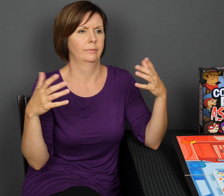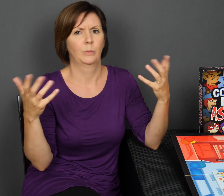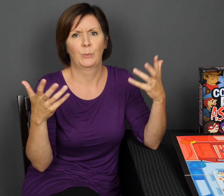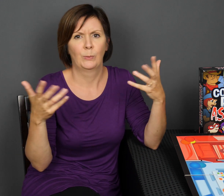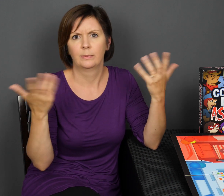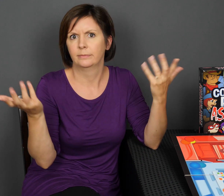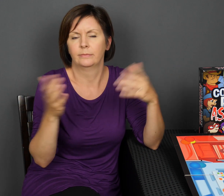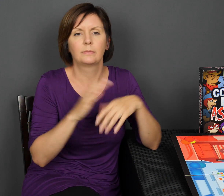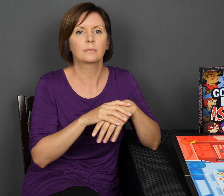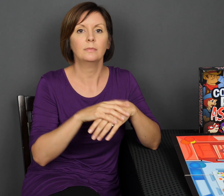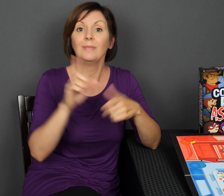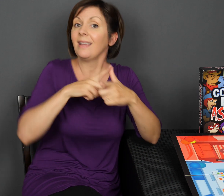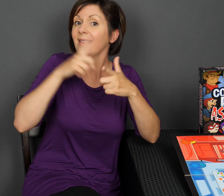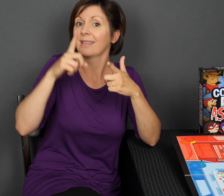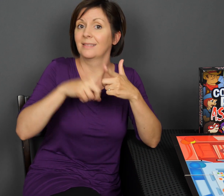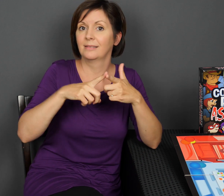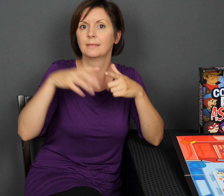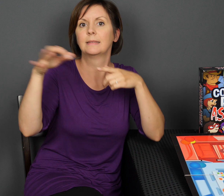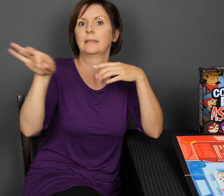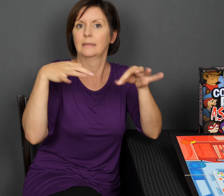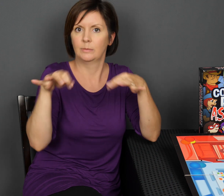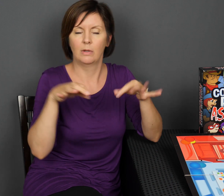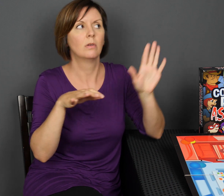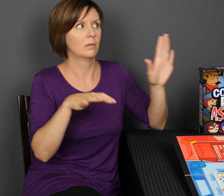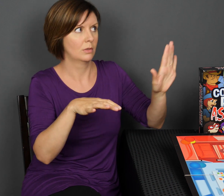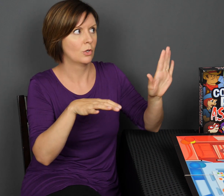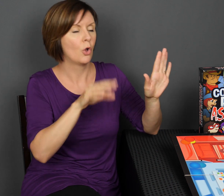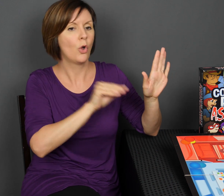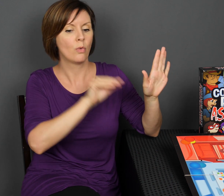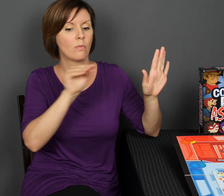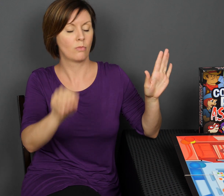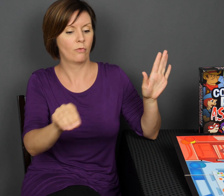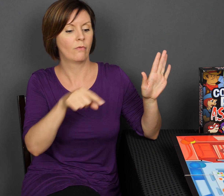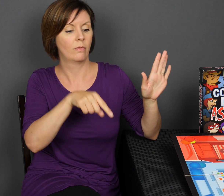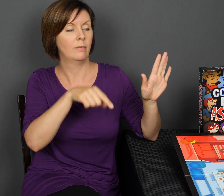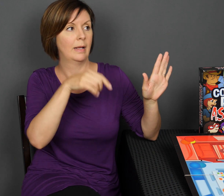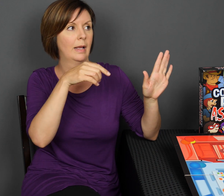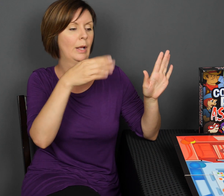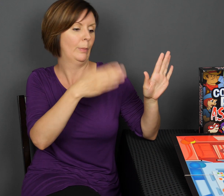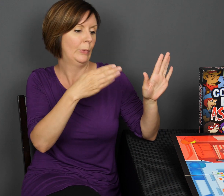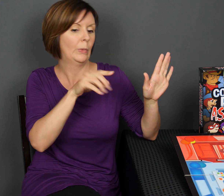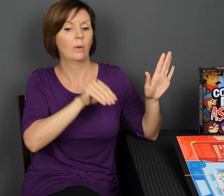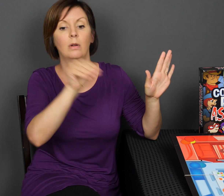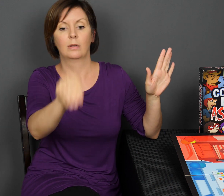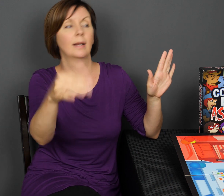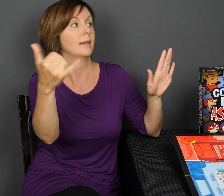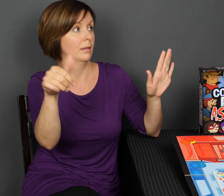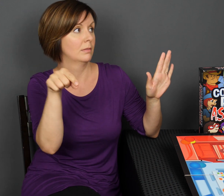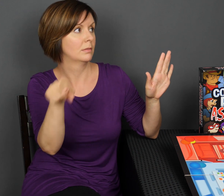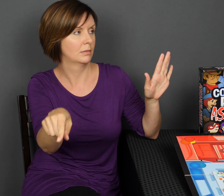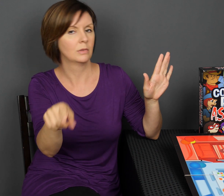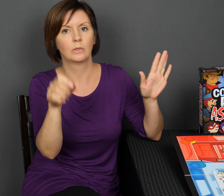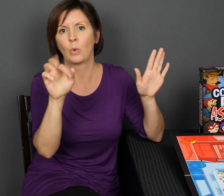wearing, um, and then, once they’ve explained everything, they explain where to move the meeple.